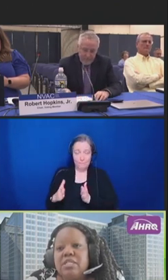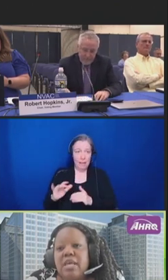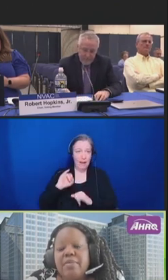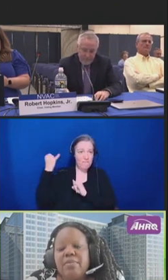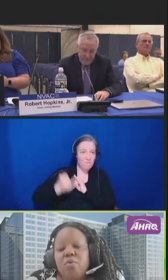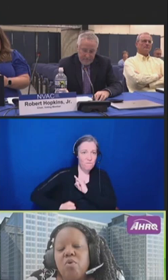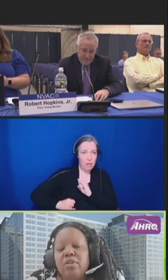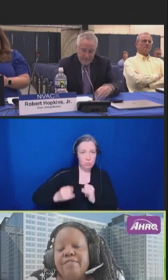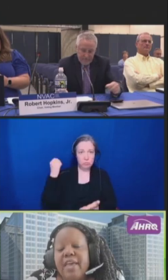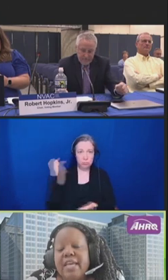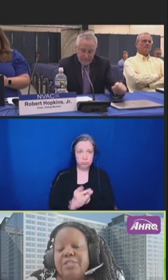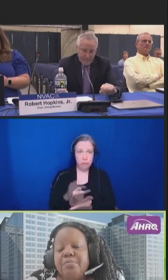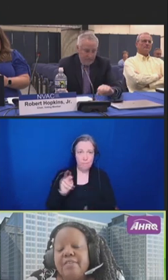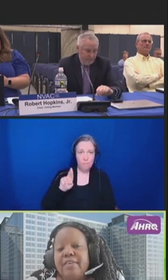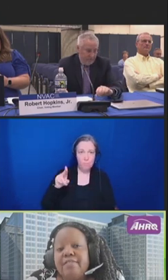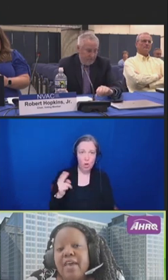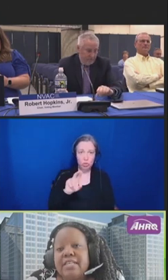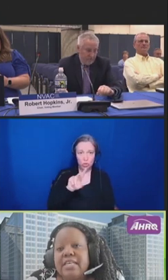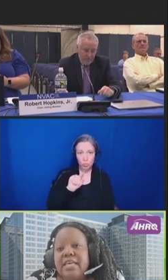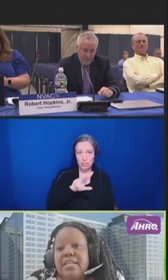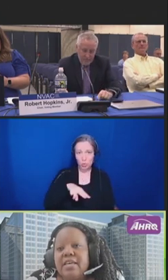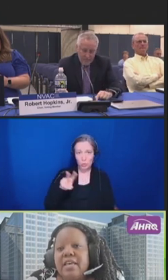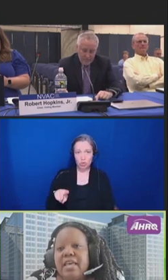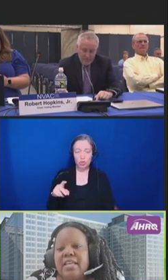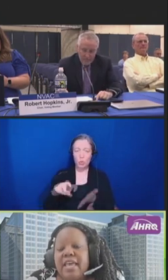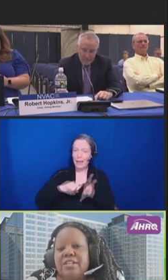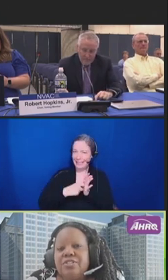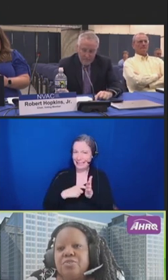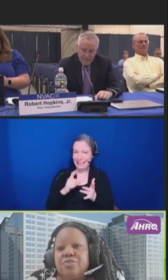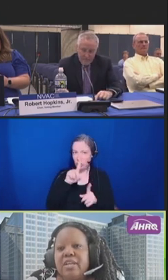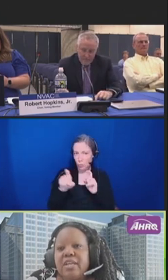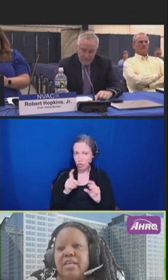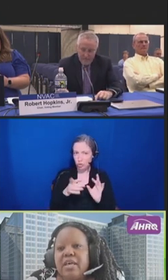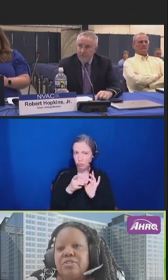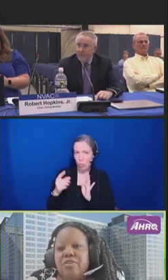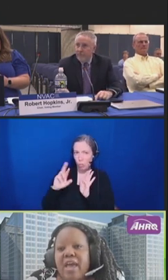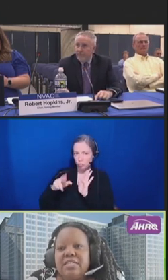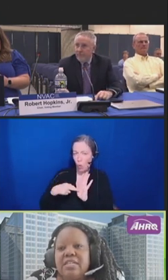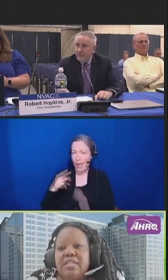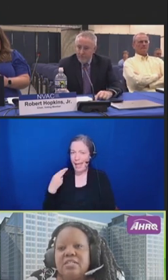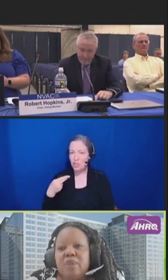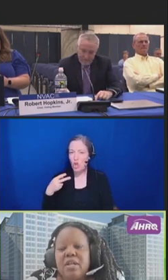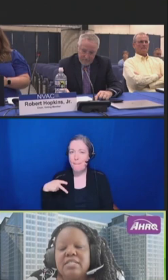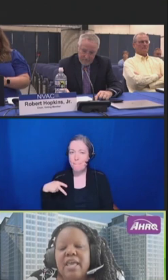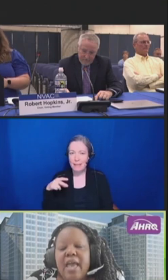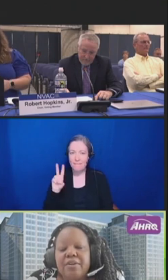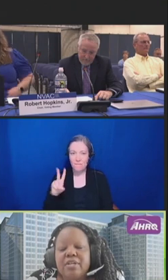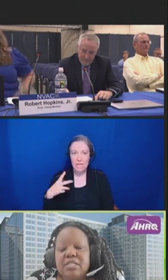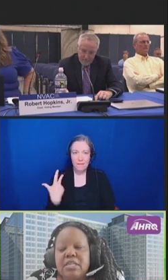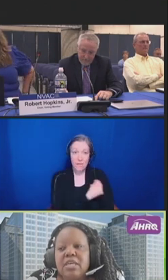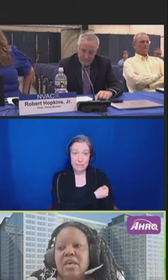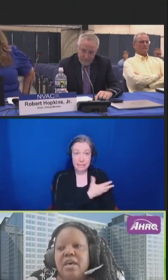examine the role of HPV vaccine and cancer screening strategies, as well as the accuracy